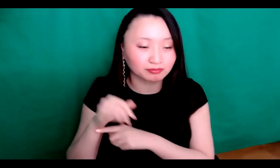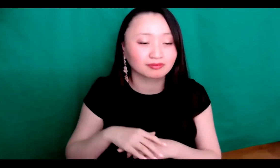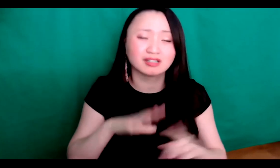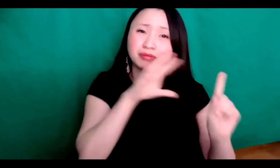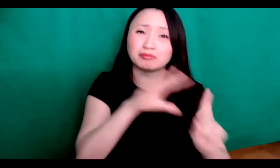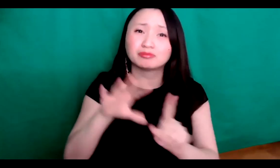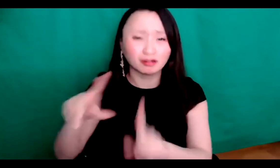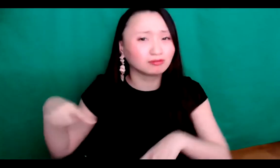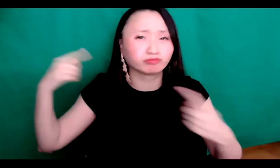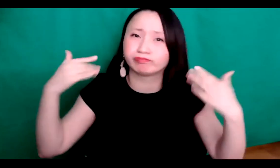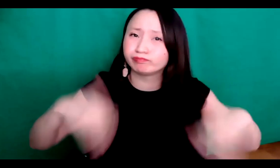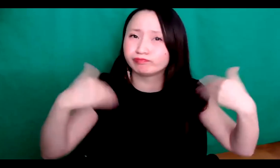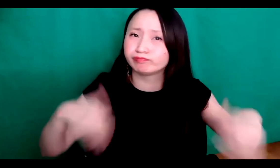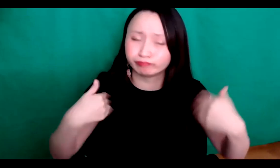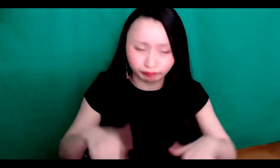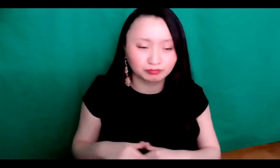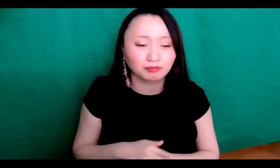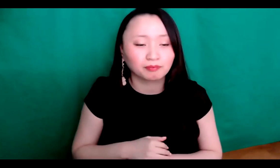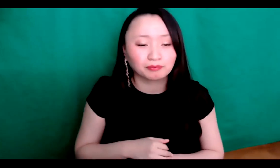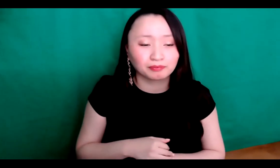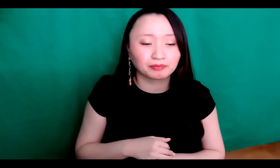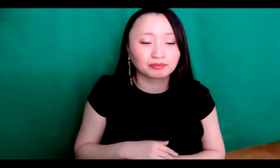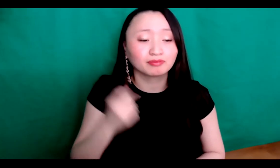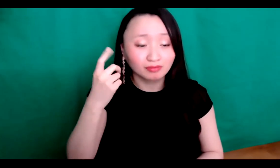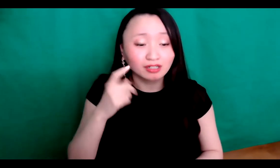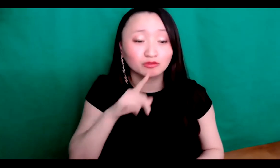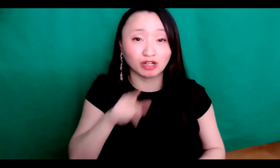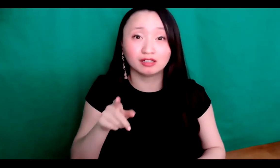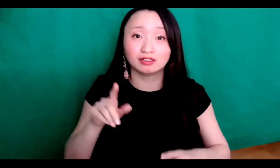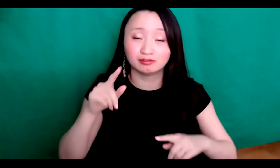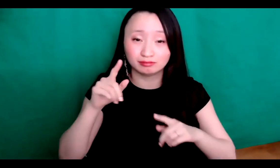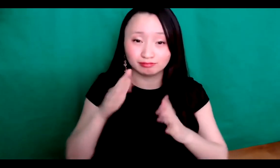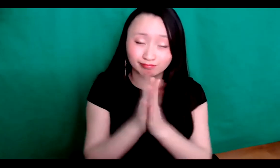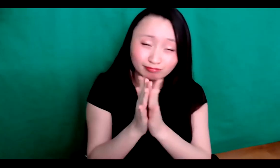Islander. You know we've been spotlighting it a good